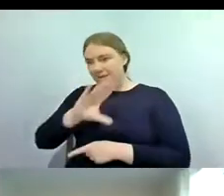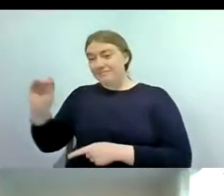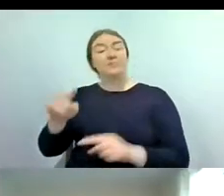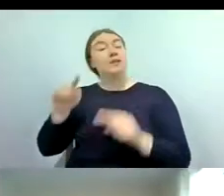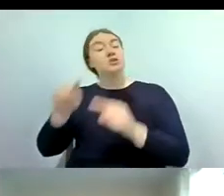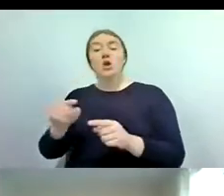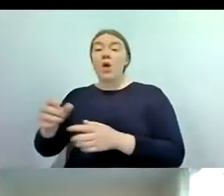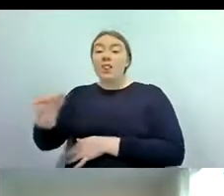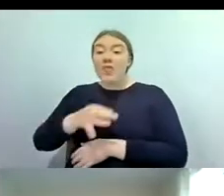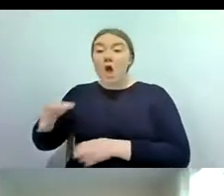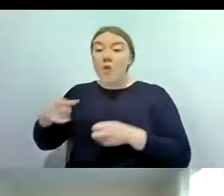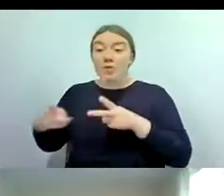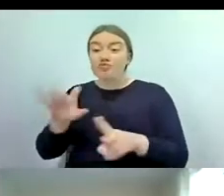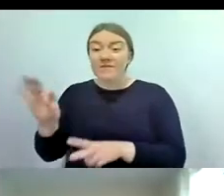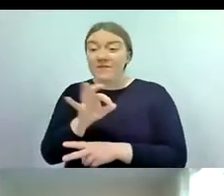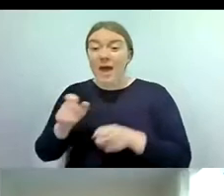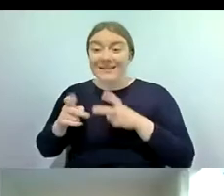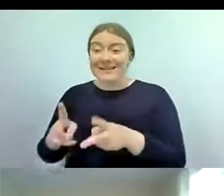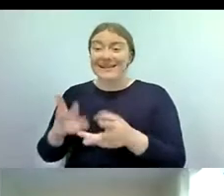user-friendly scheme and it's aimed at people everywhere